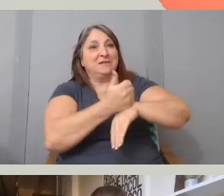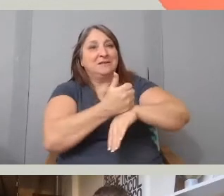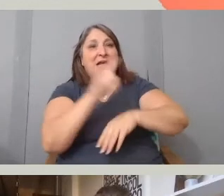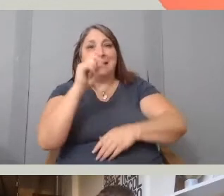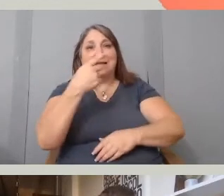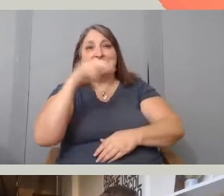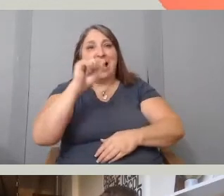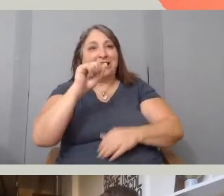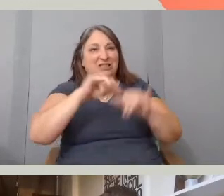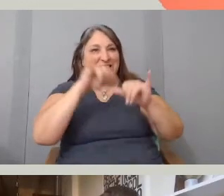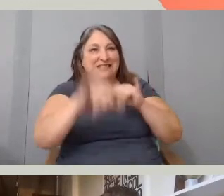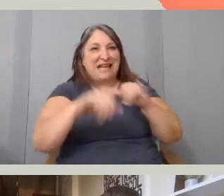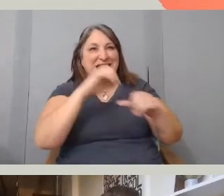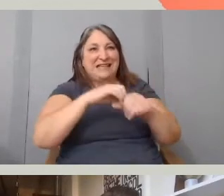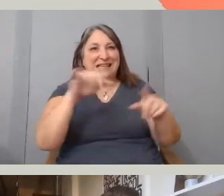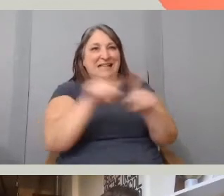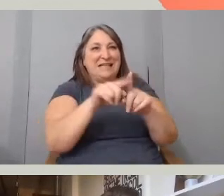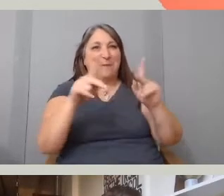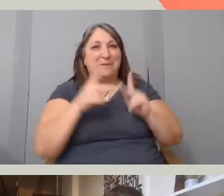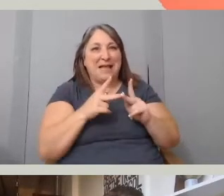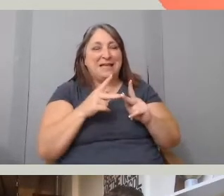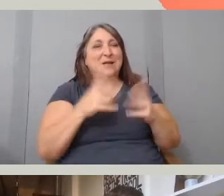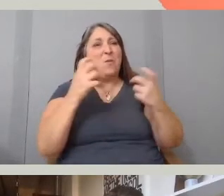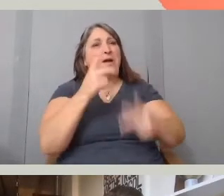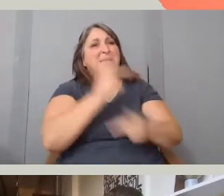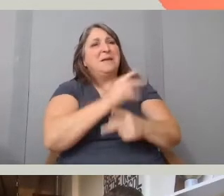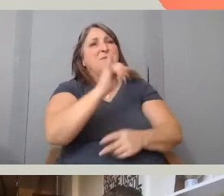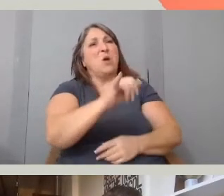and wanting to keep those private and not put them in the film,